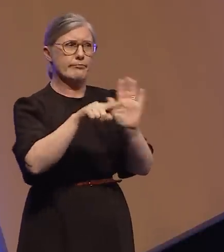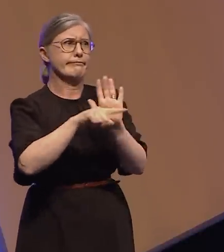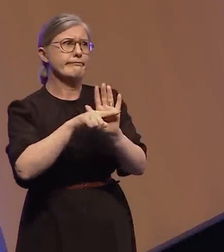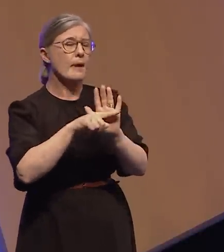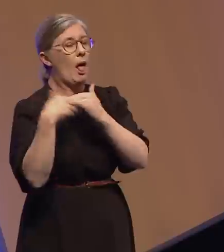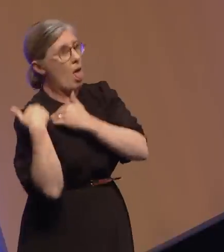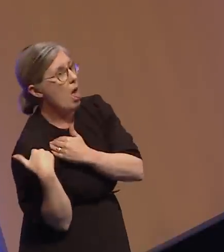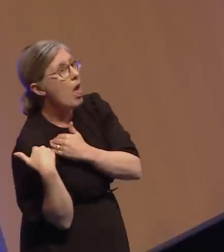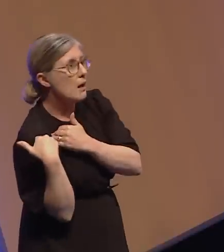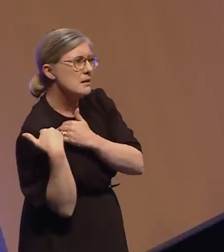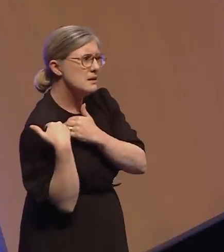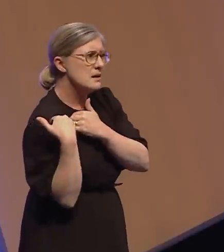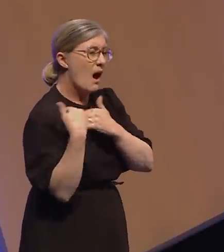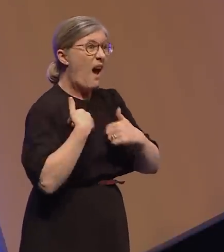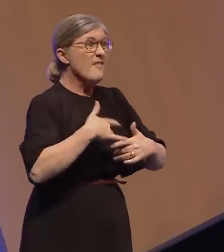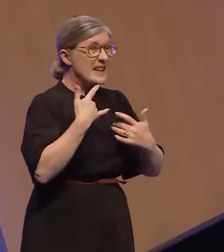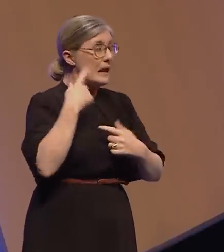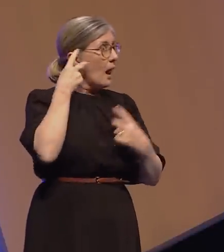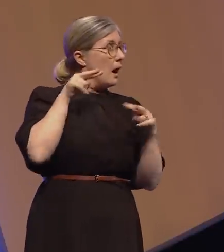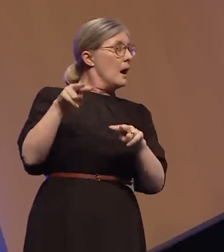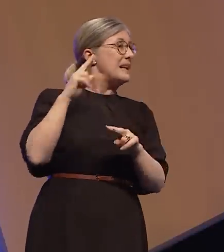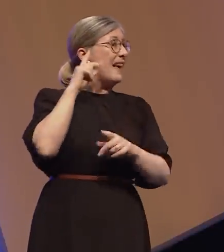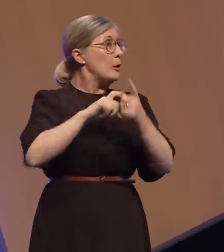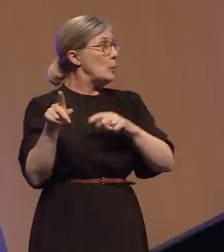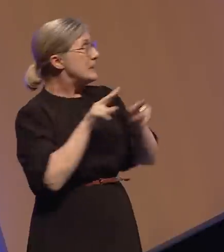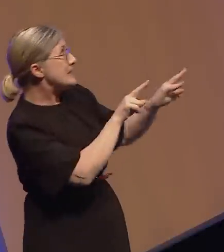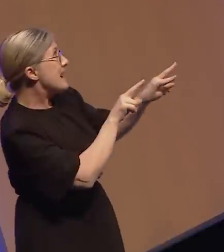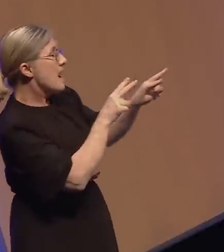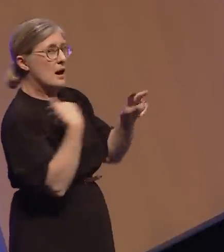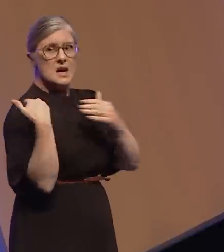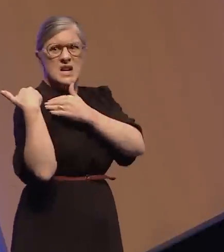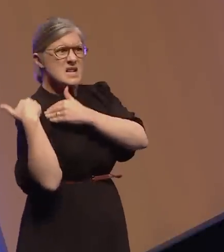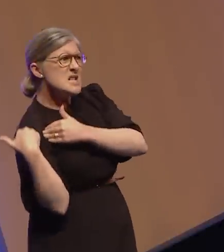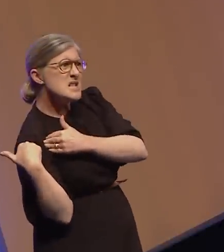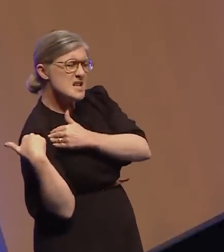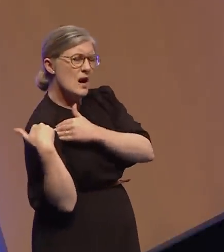I feel the whole weight of my community resting on my shoulders and trust me it is heavy